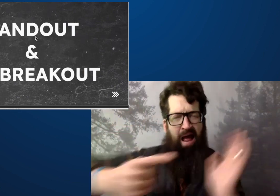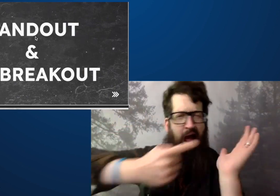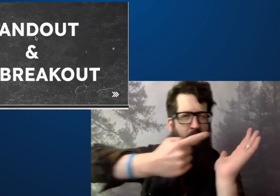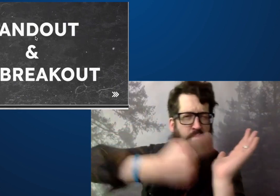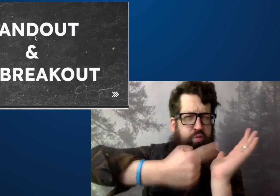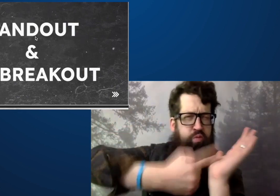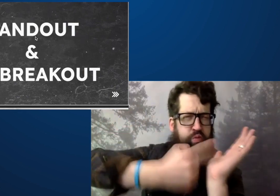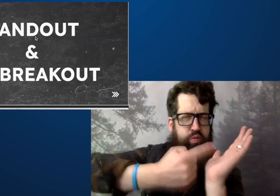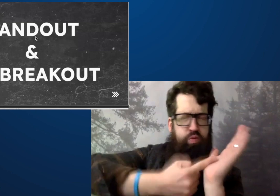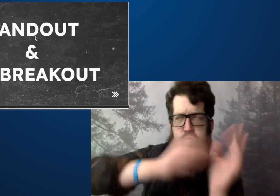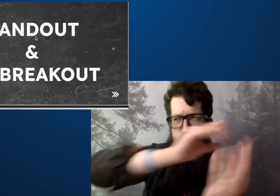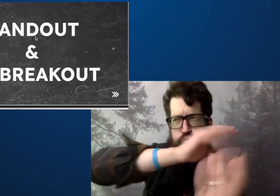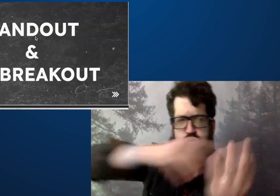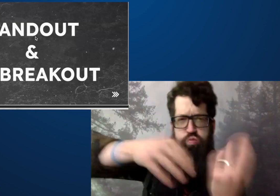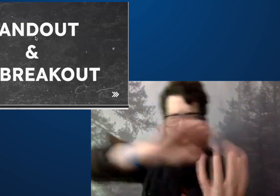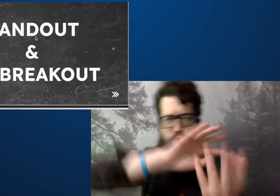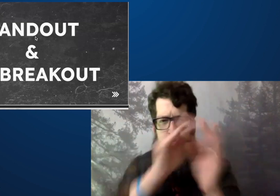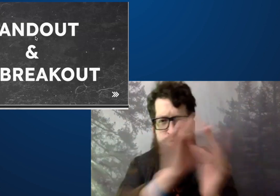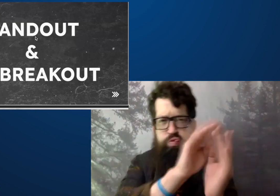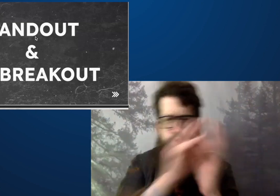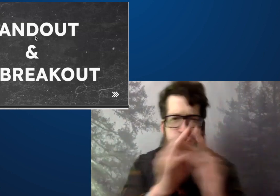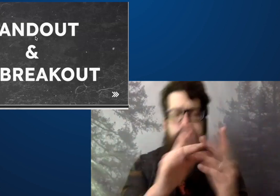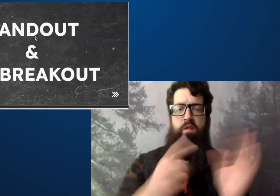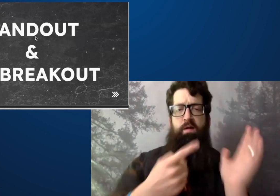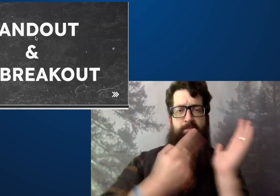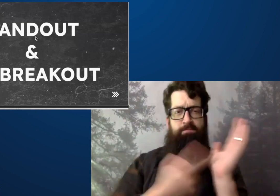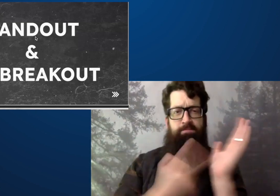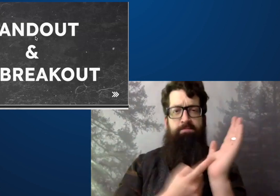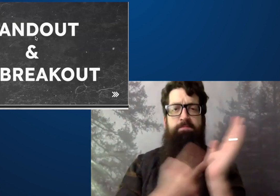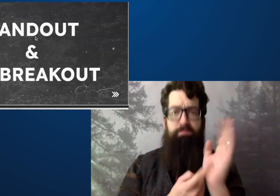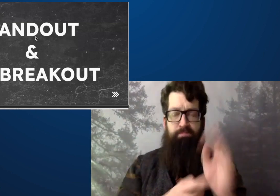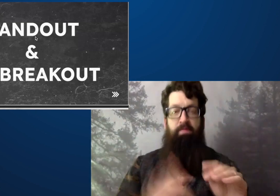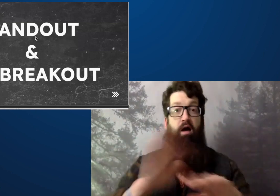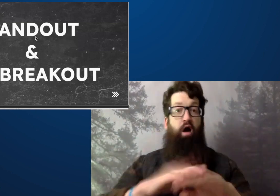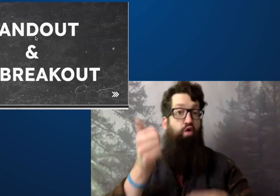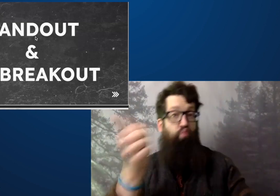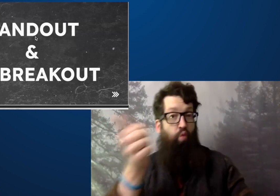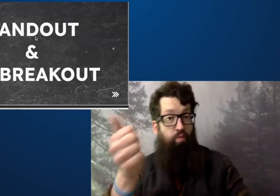we're going to be having breakout sessions in this webinar, in this workshop where